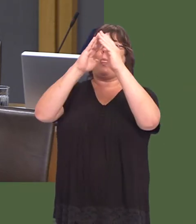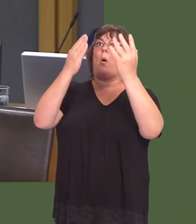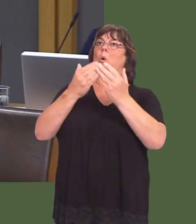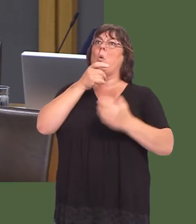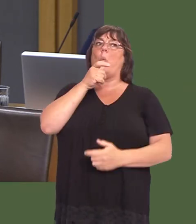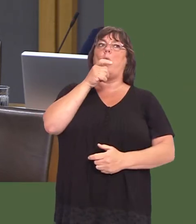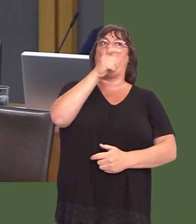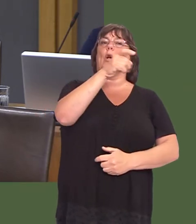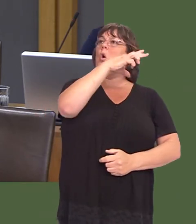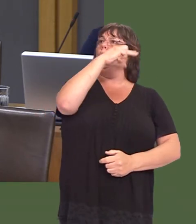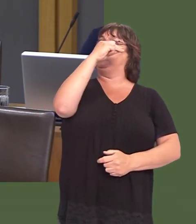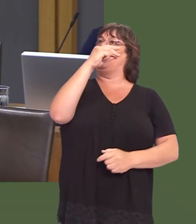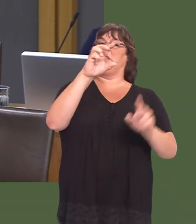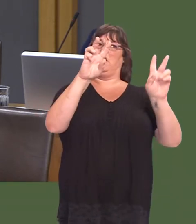the word ëSwanseaí being mentioned.